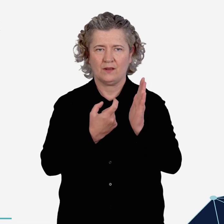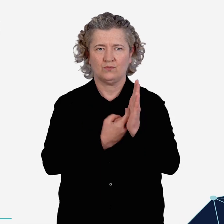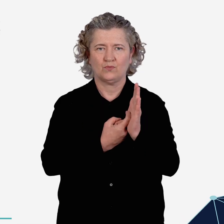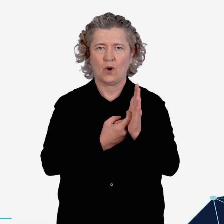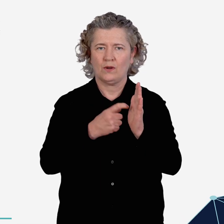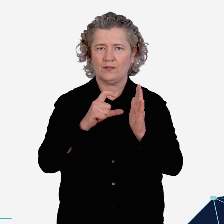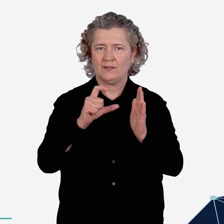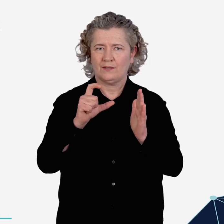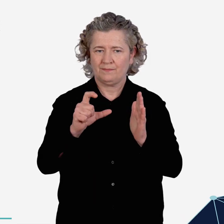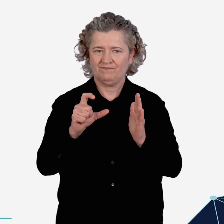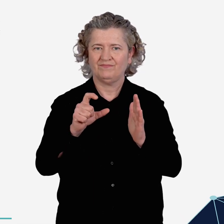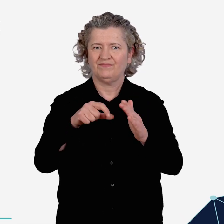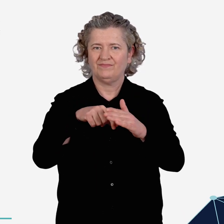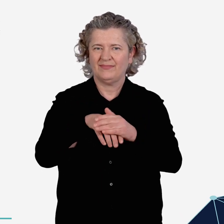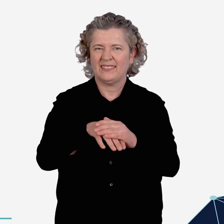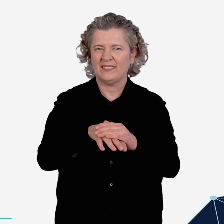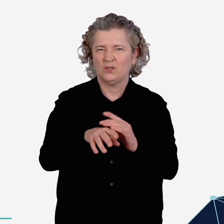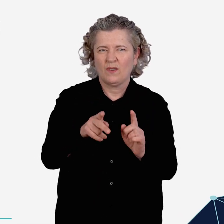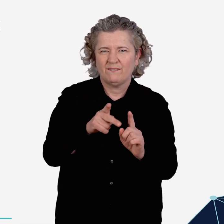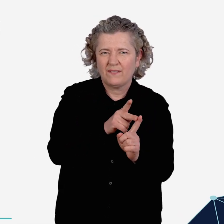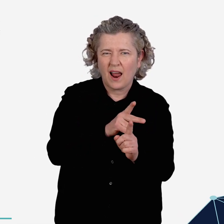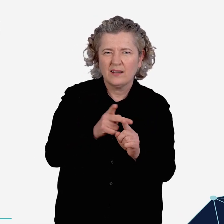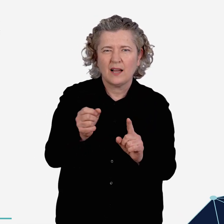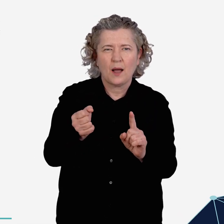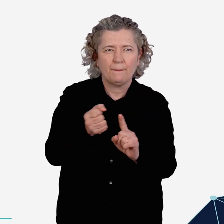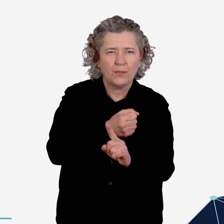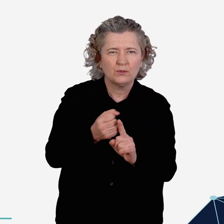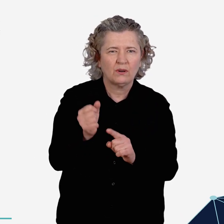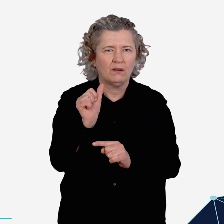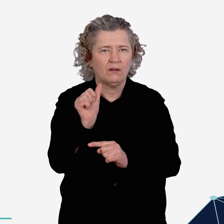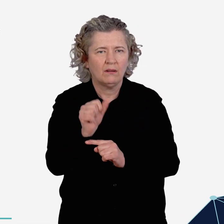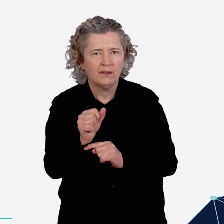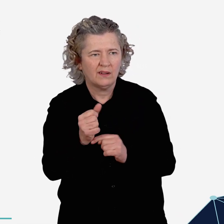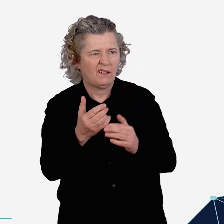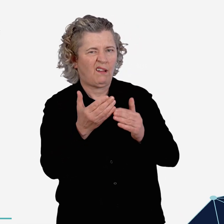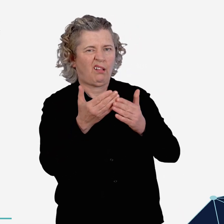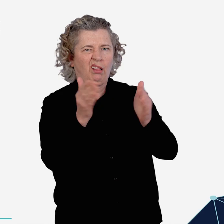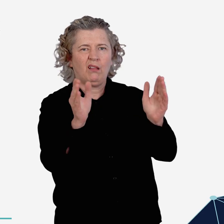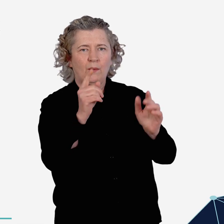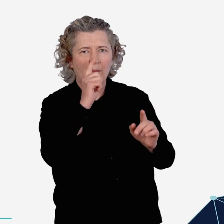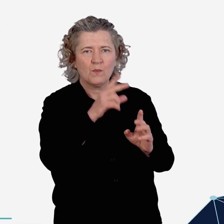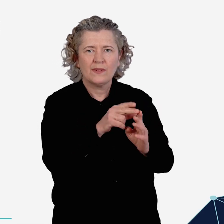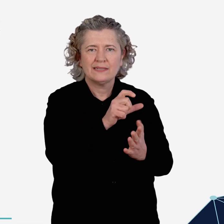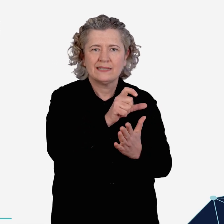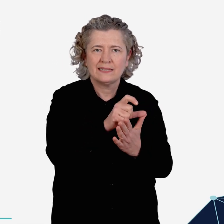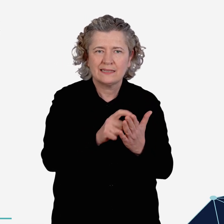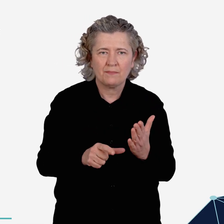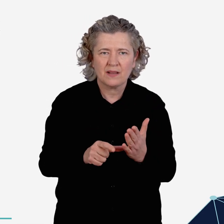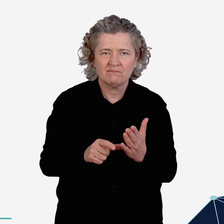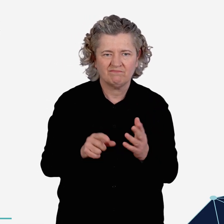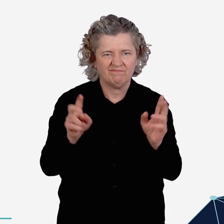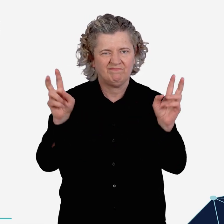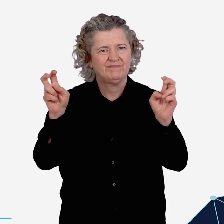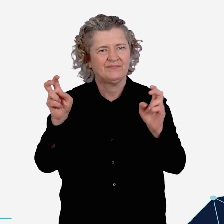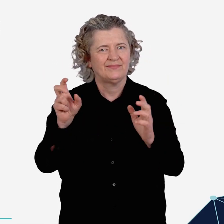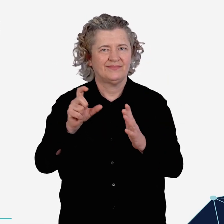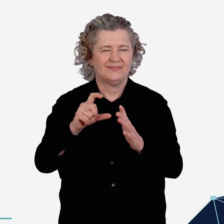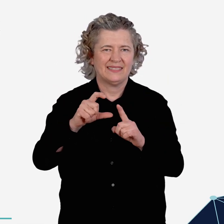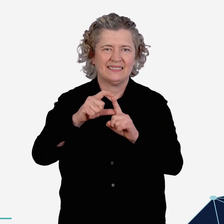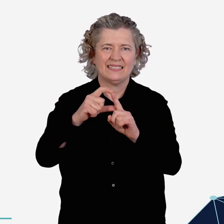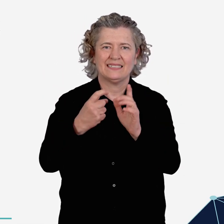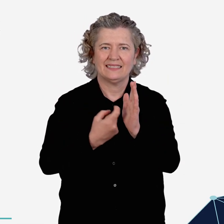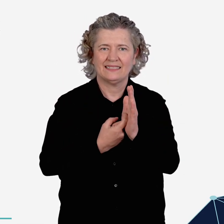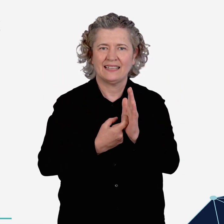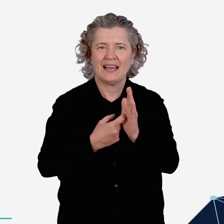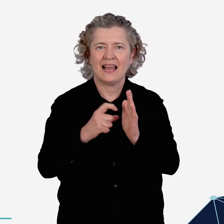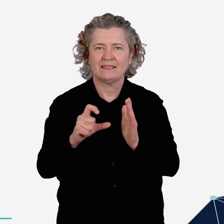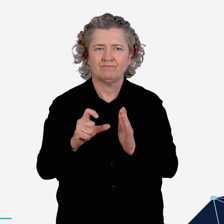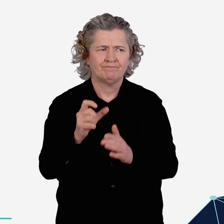The Royal Commission into Violence, Abuse, Neglect and Exploitation of People with Disability (Disability Royal Commission)